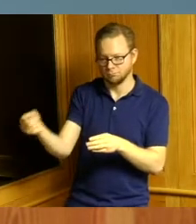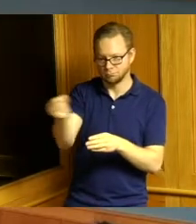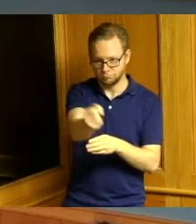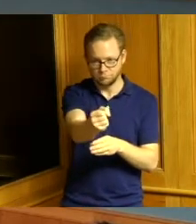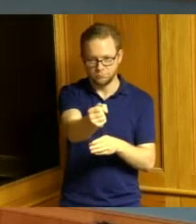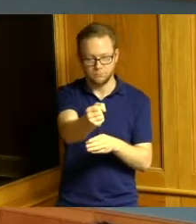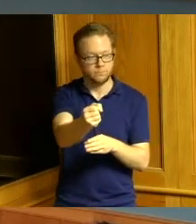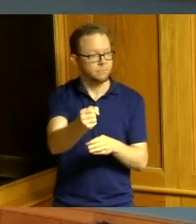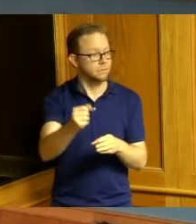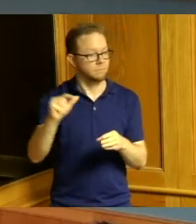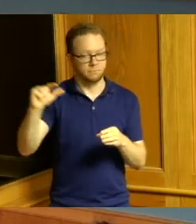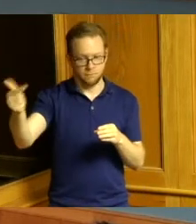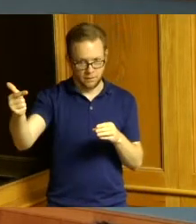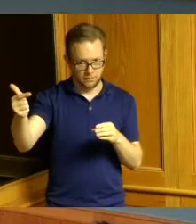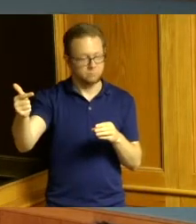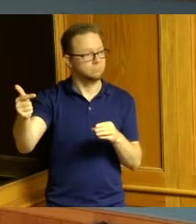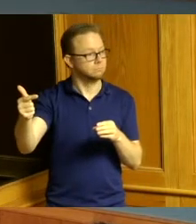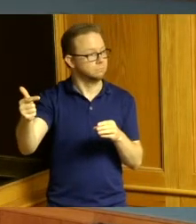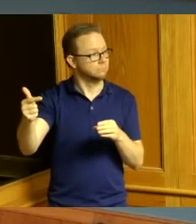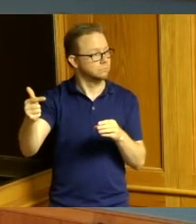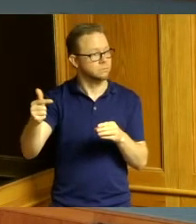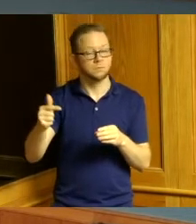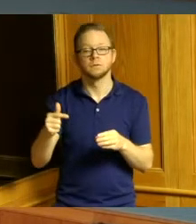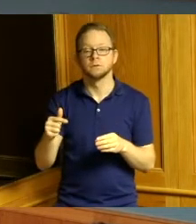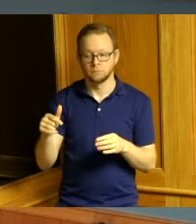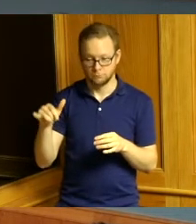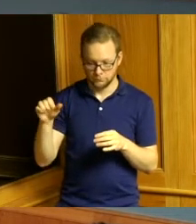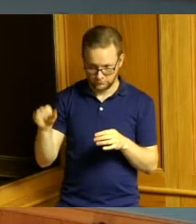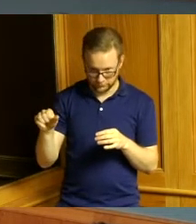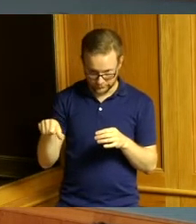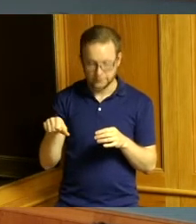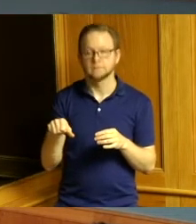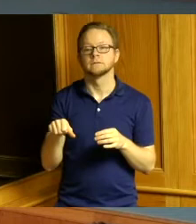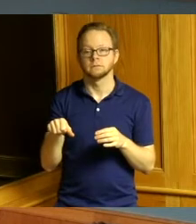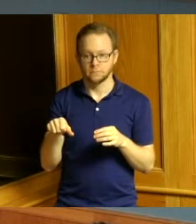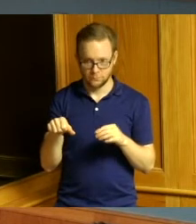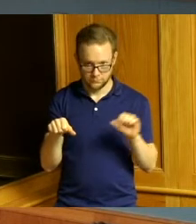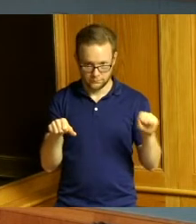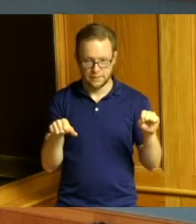second Commissioner Summerow Dumas yes Commissioner Reece yes Commissioner Driehaus yes